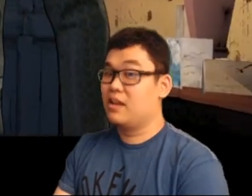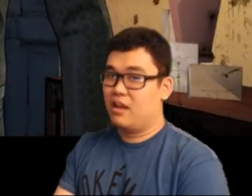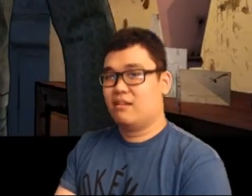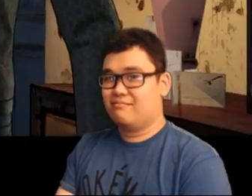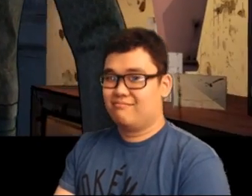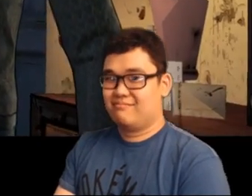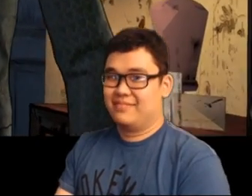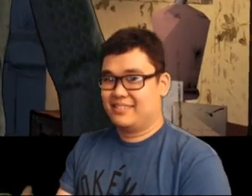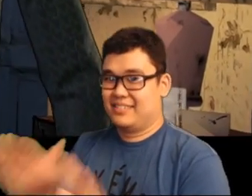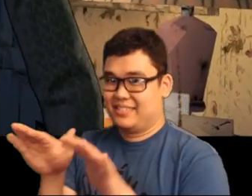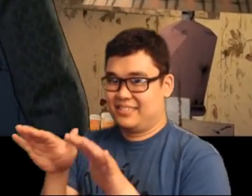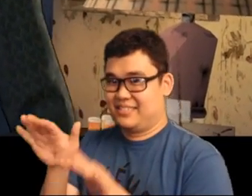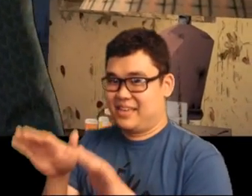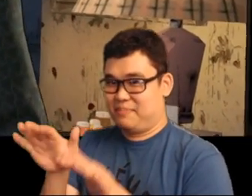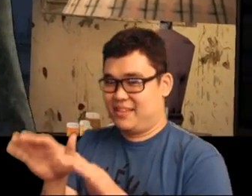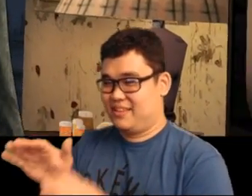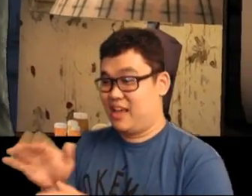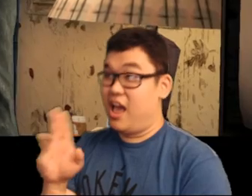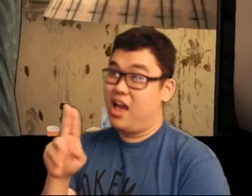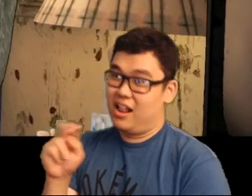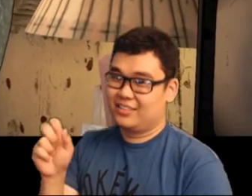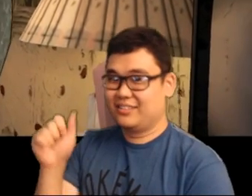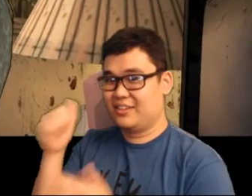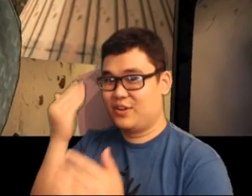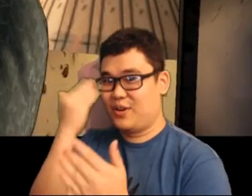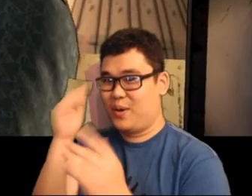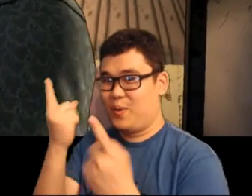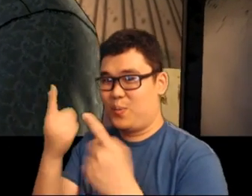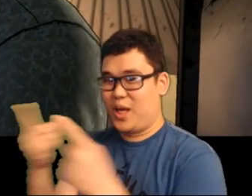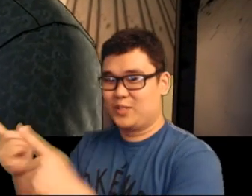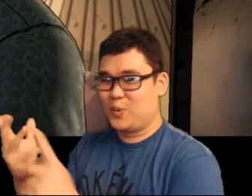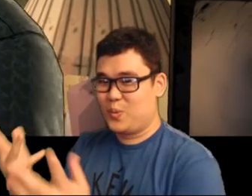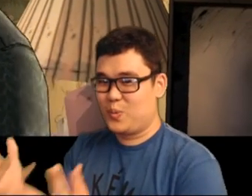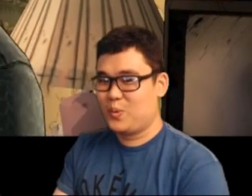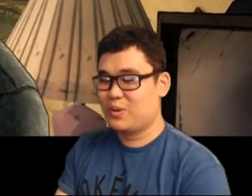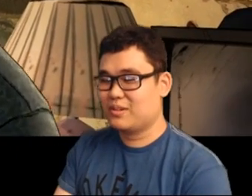Duh, he is zombie unless they have no idea what a zombie is.